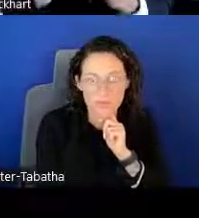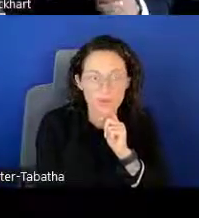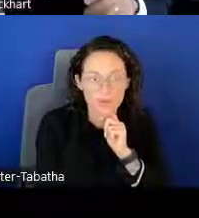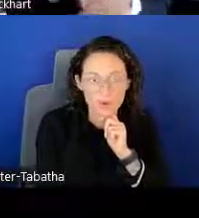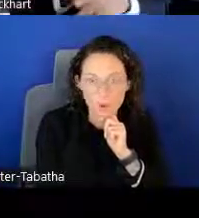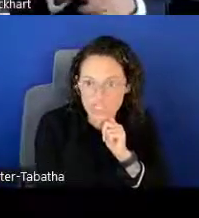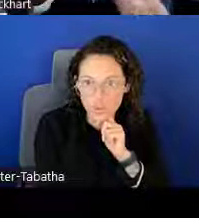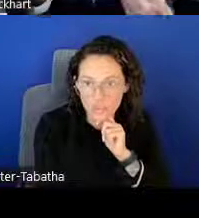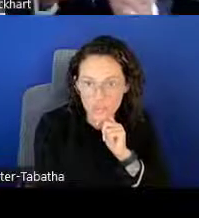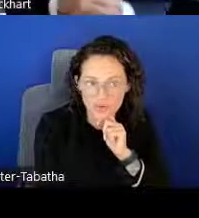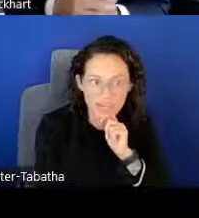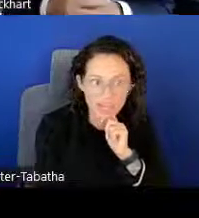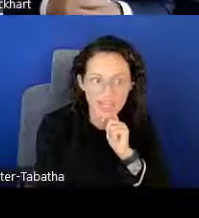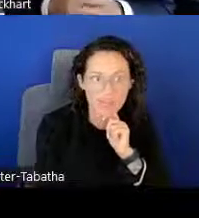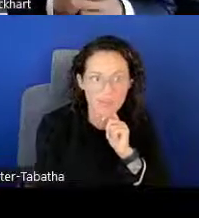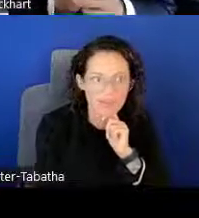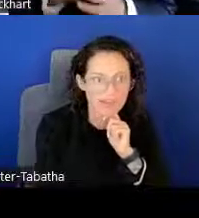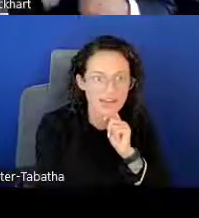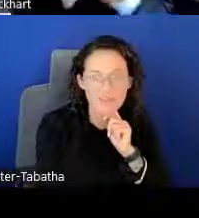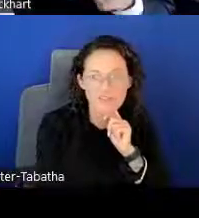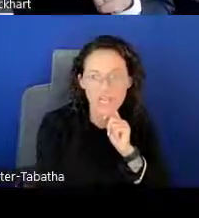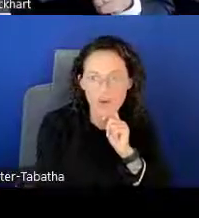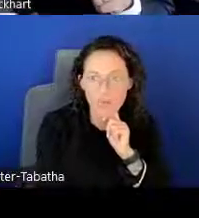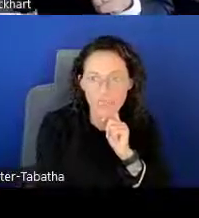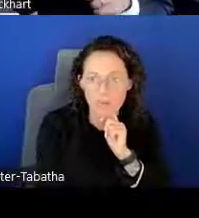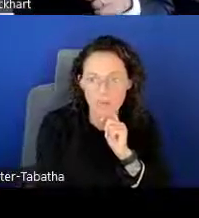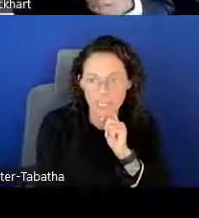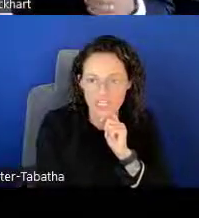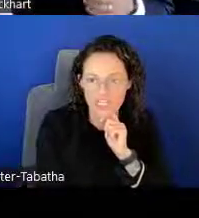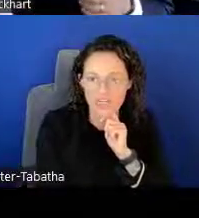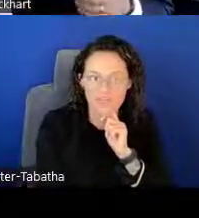So of course, you want to write a competitive LRP application.